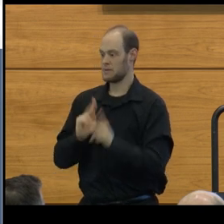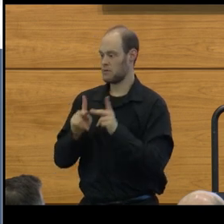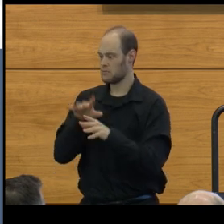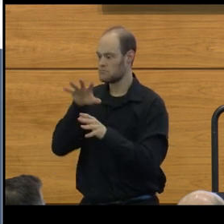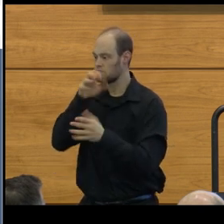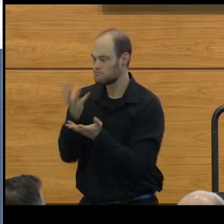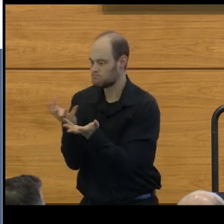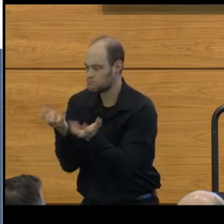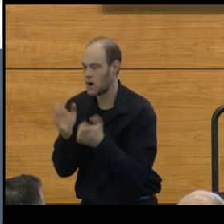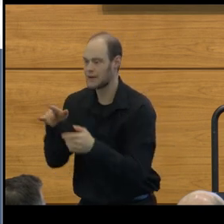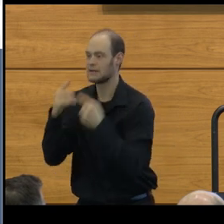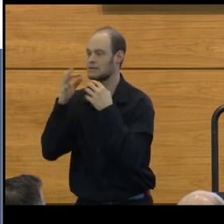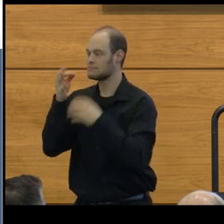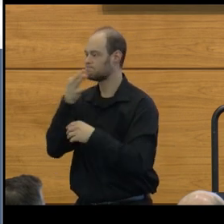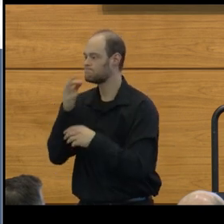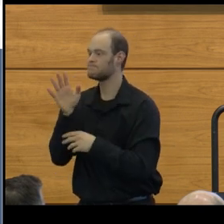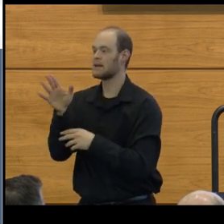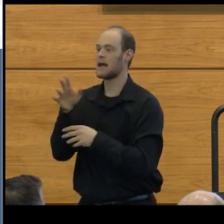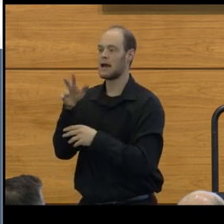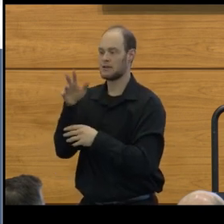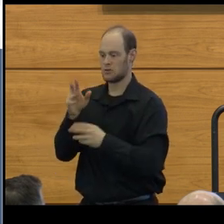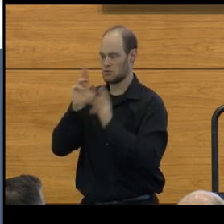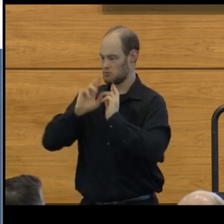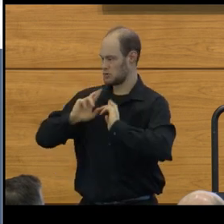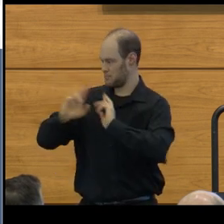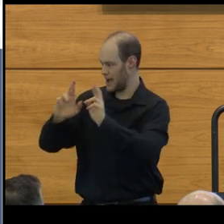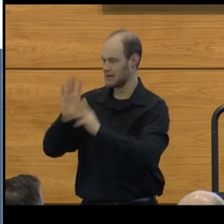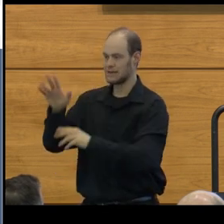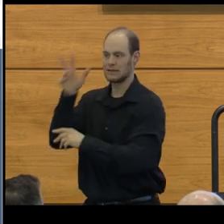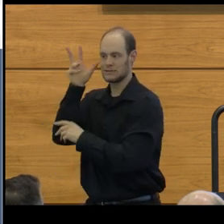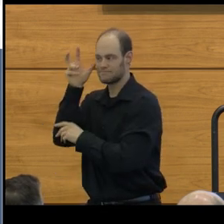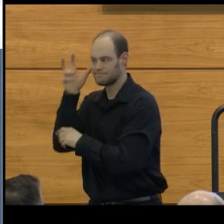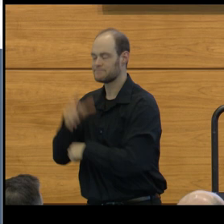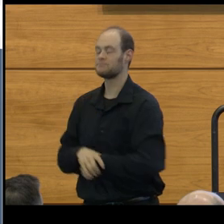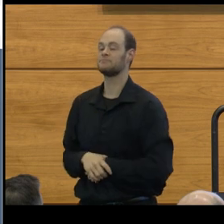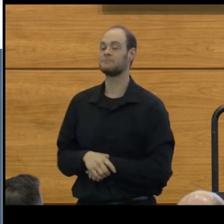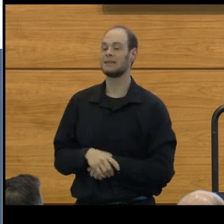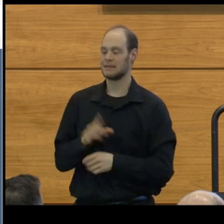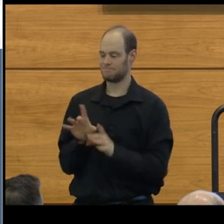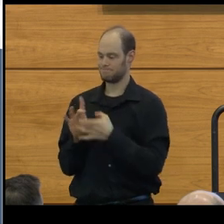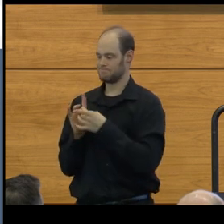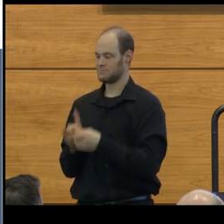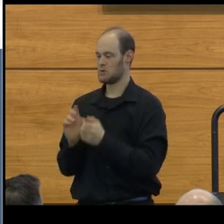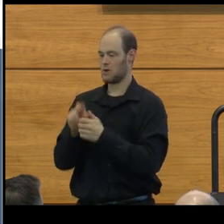and the respect and deep listening he affords them. He's affiliated with the U of M